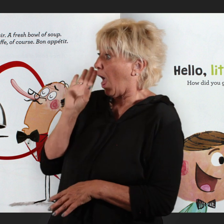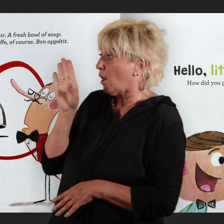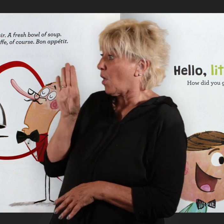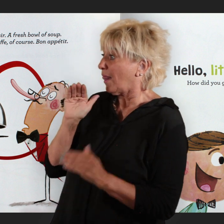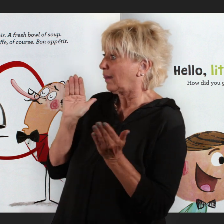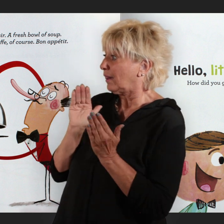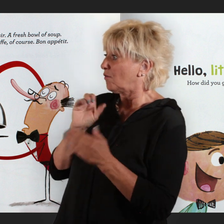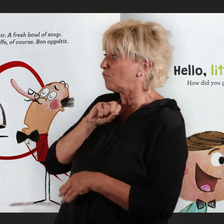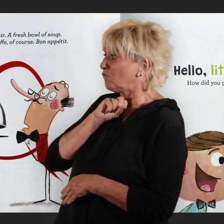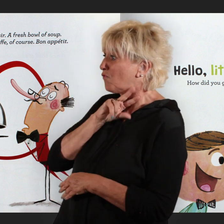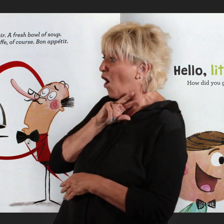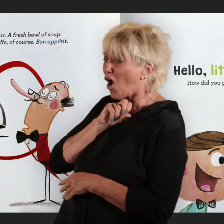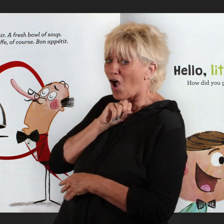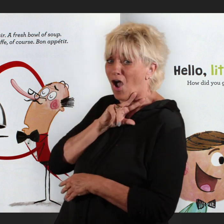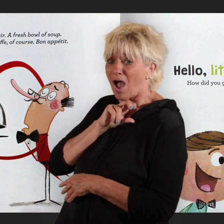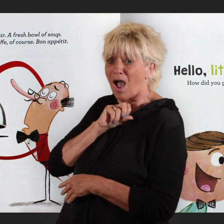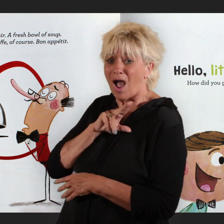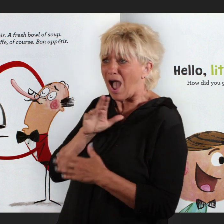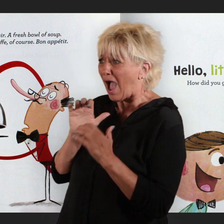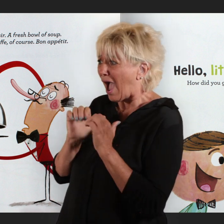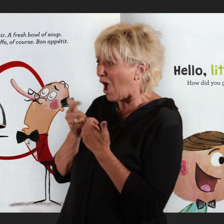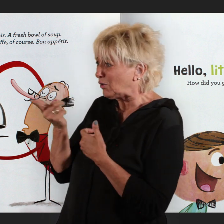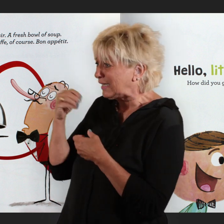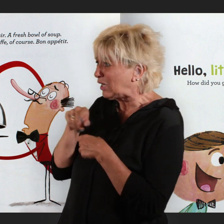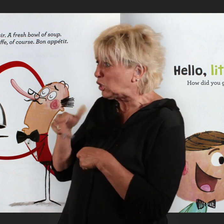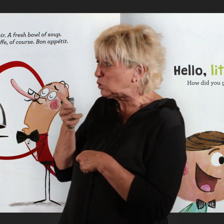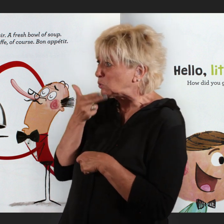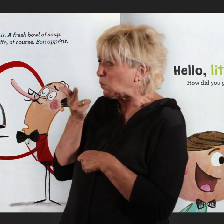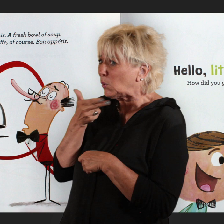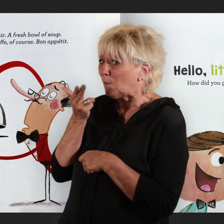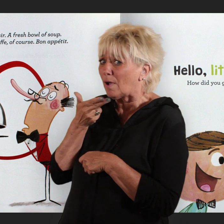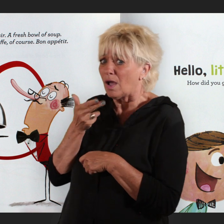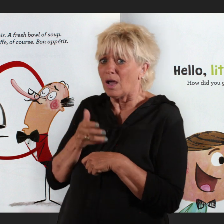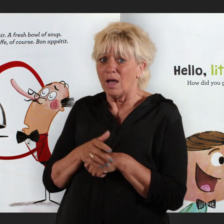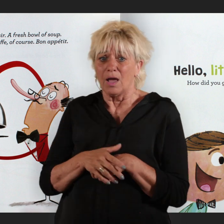Hello, little frog. How did you get in my soup?